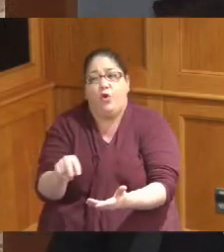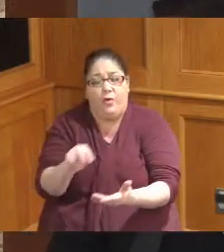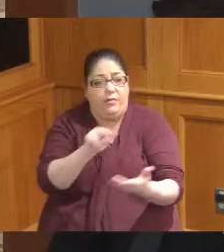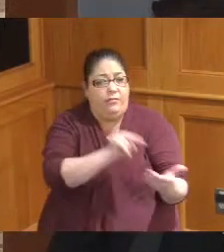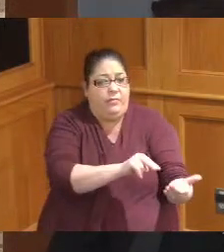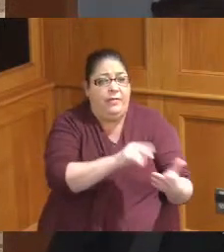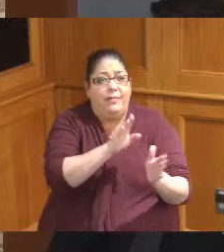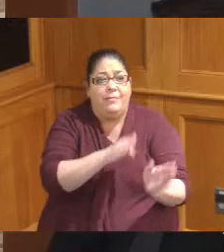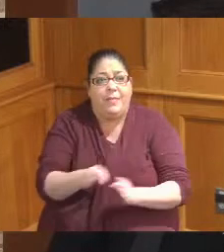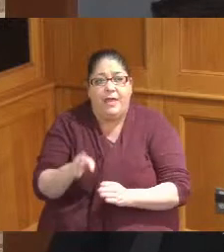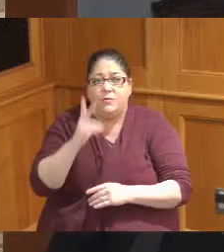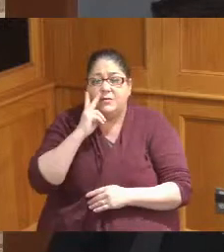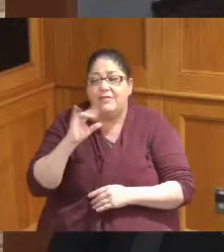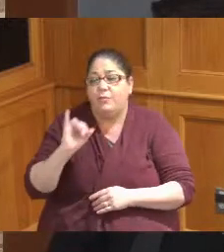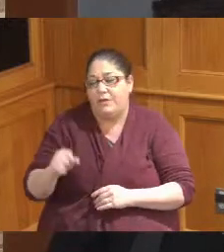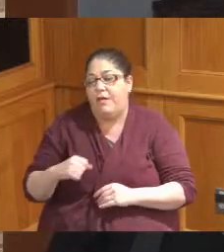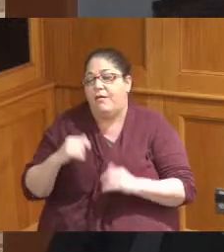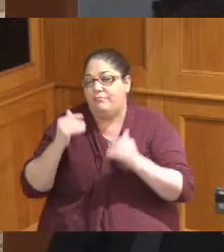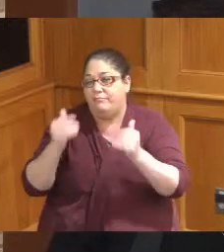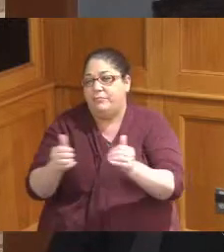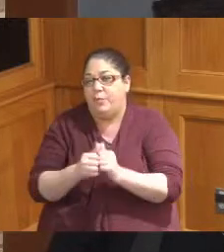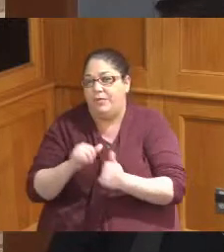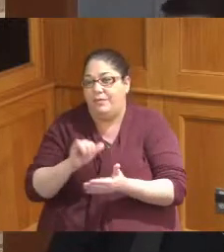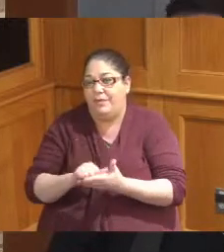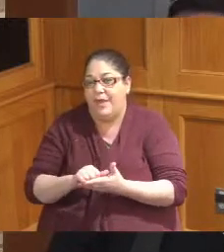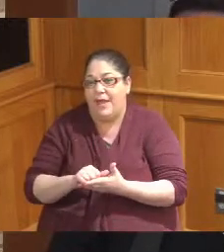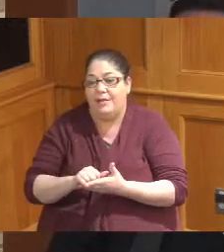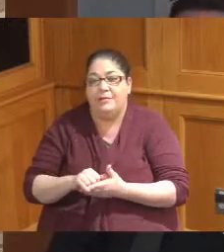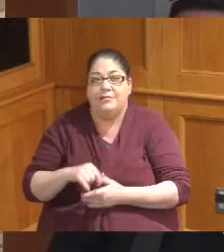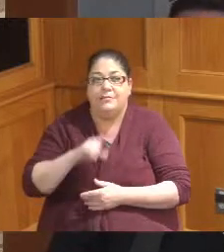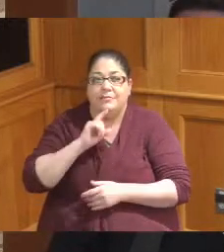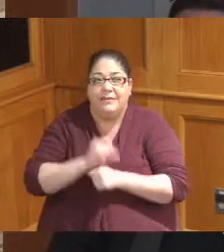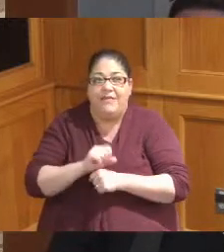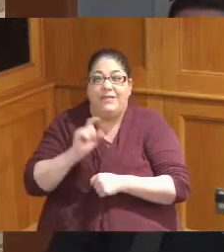be able to advance something like that we wouldn't we would definitely need some Partnerships with